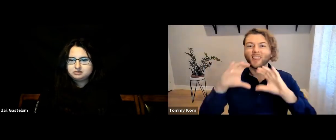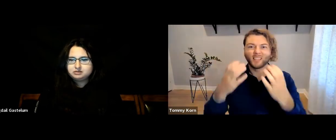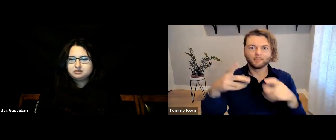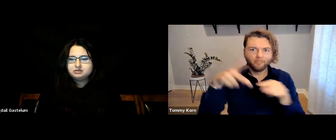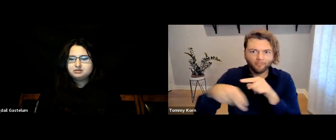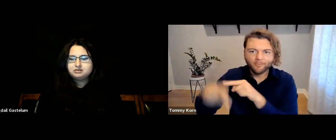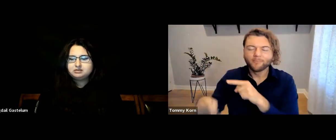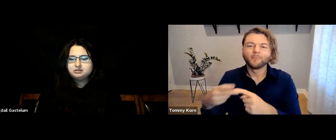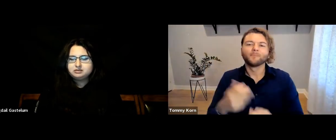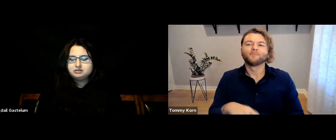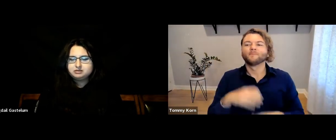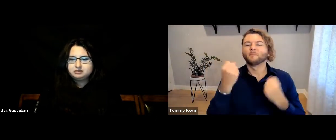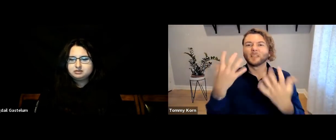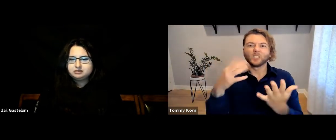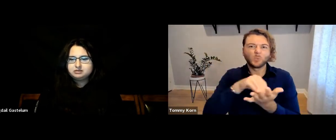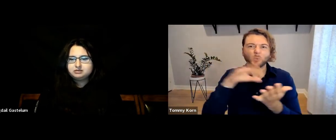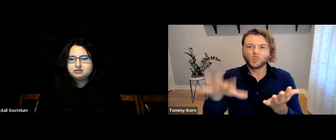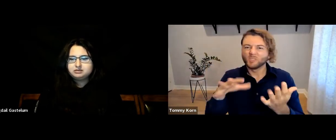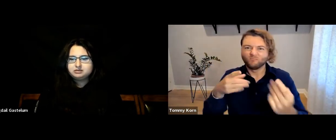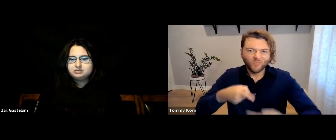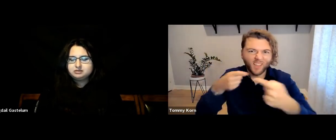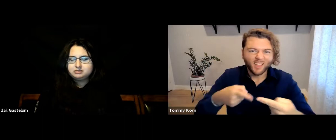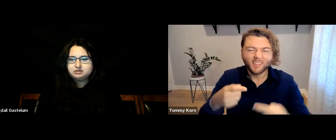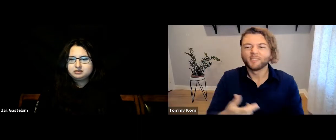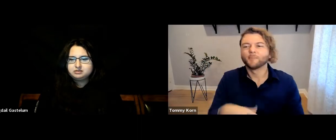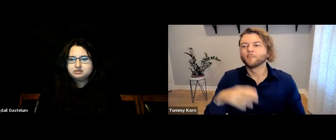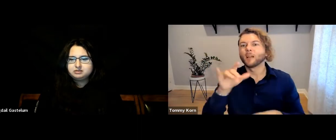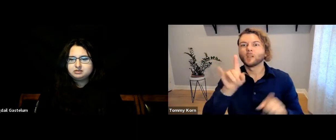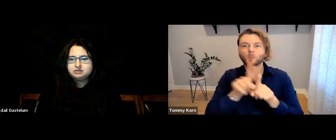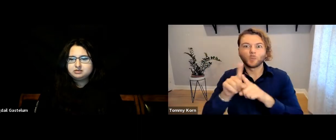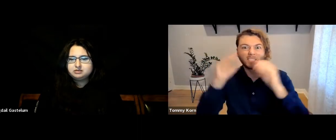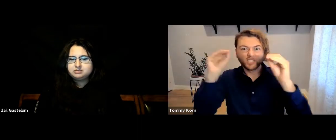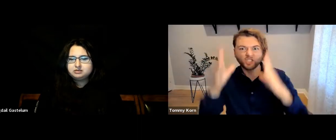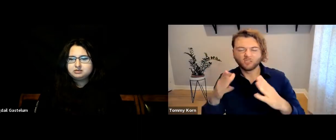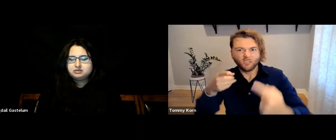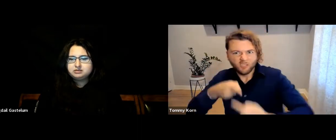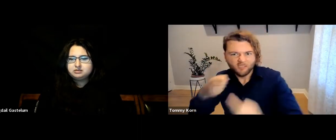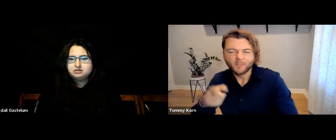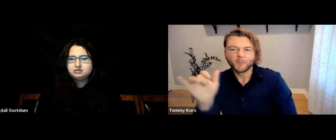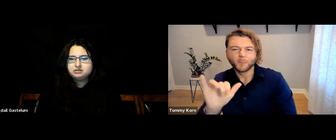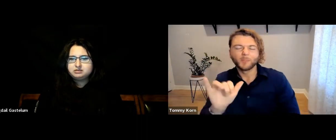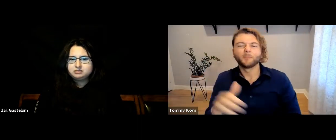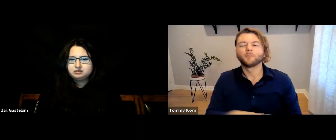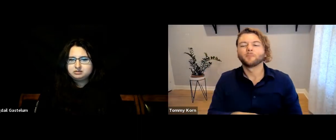Classes were cut, and both students and professors were struggling.